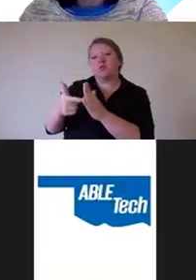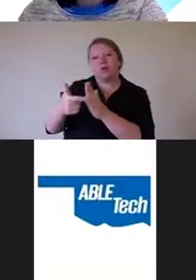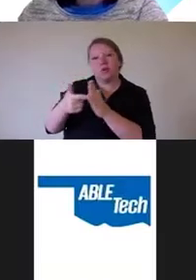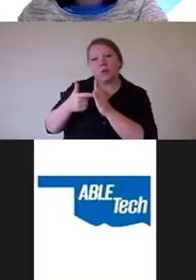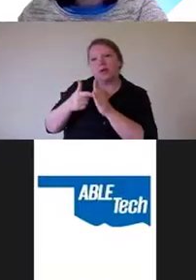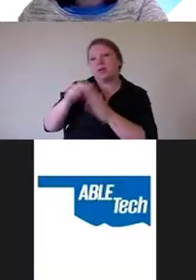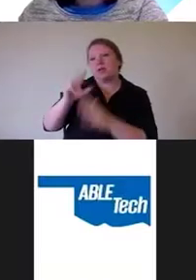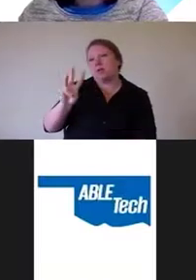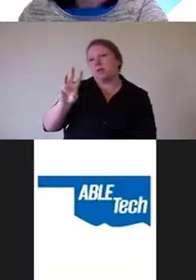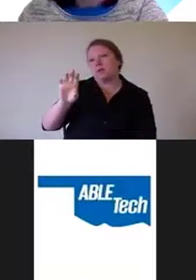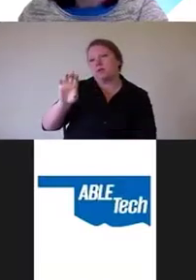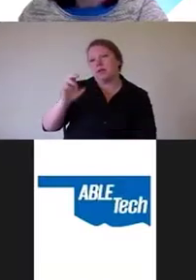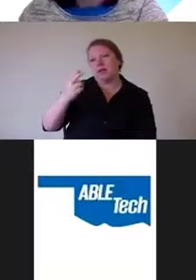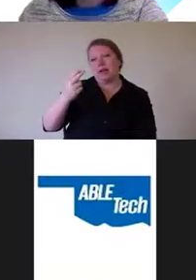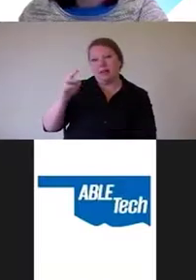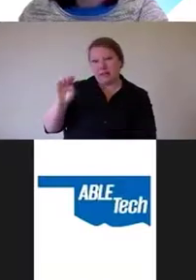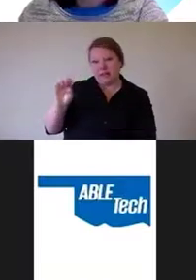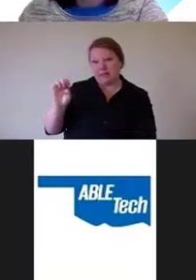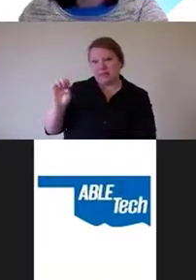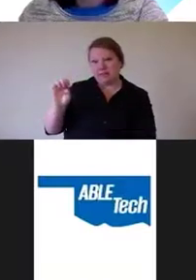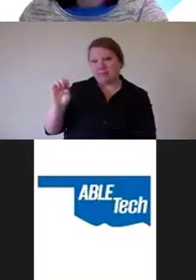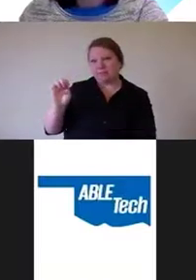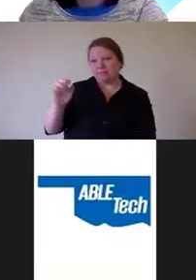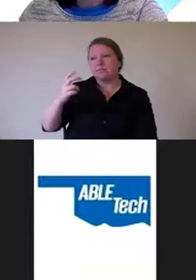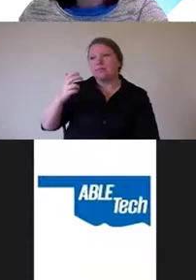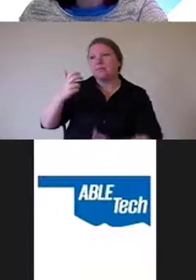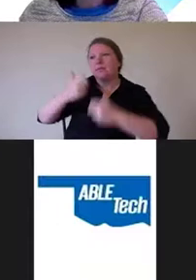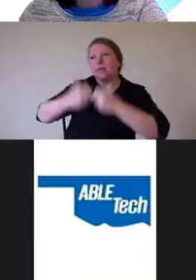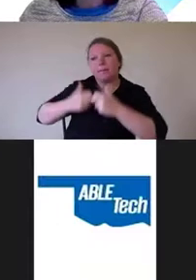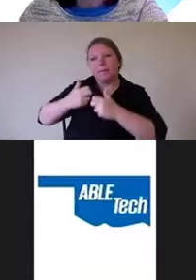and the problem is that they're making the situation